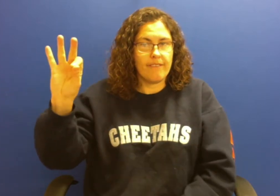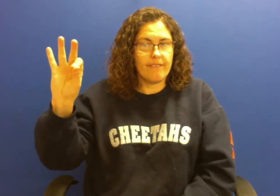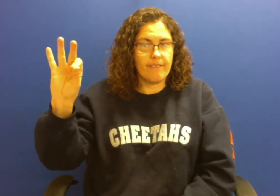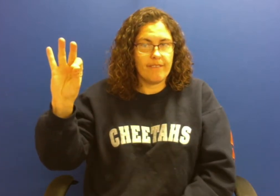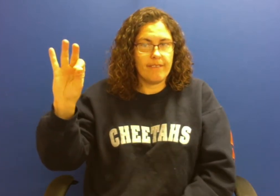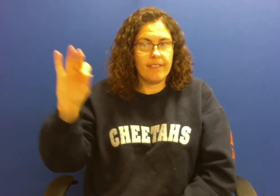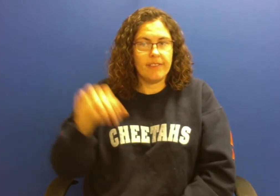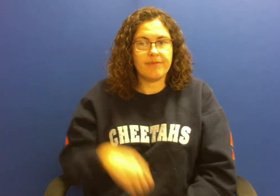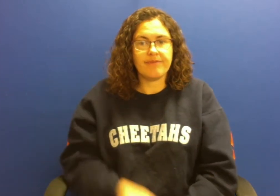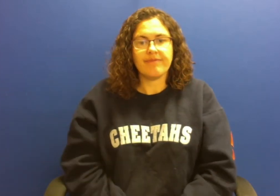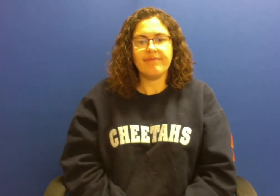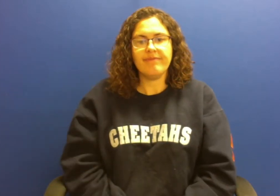meat loaf